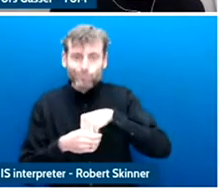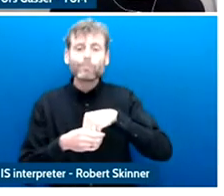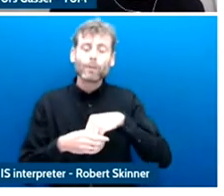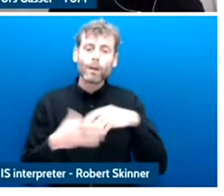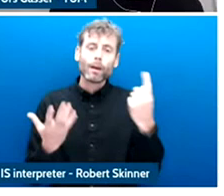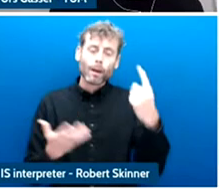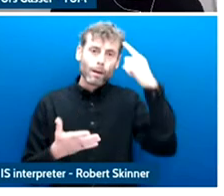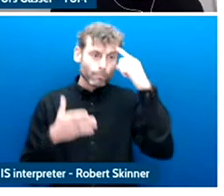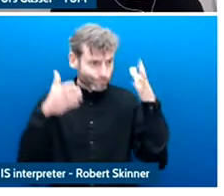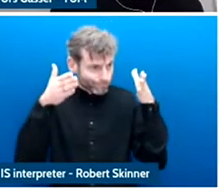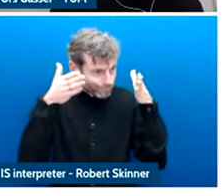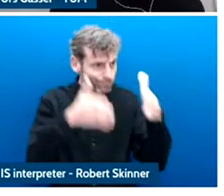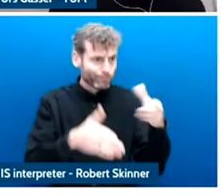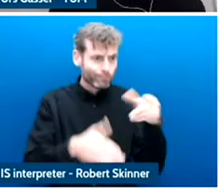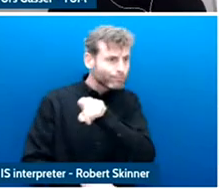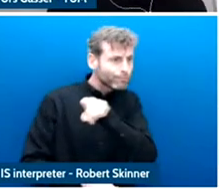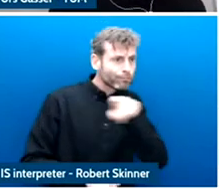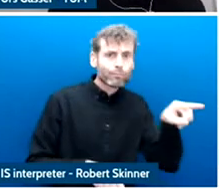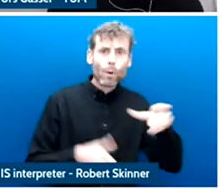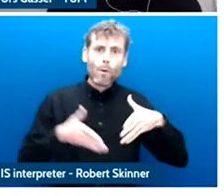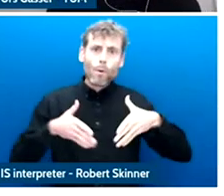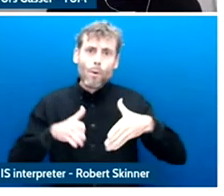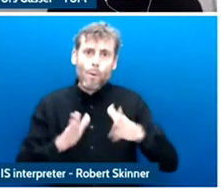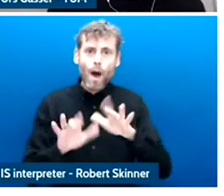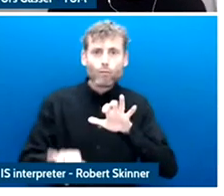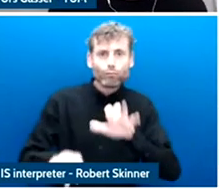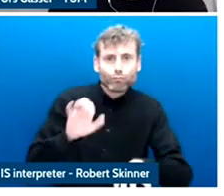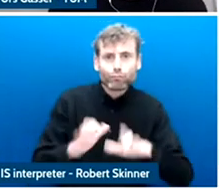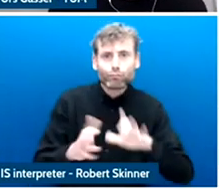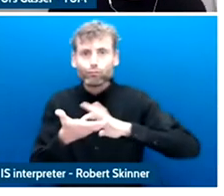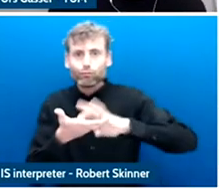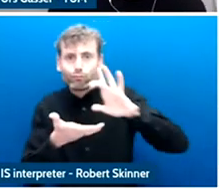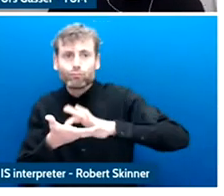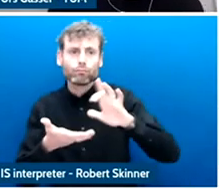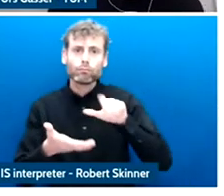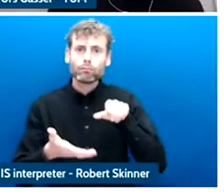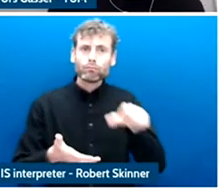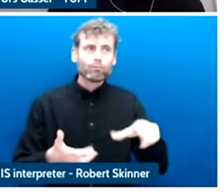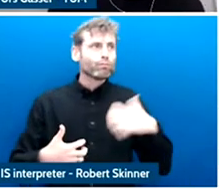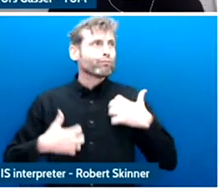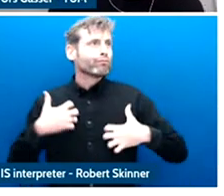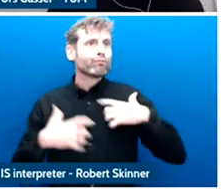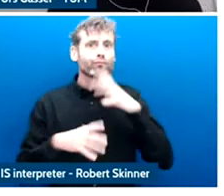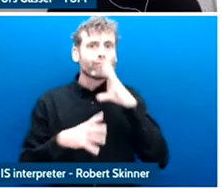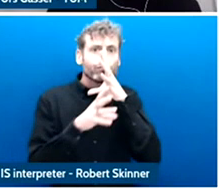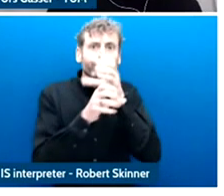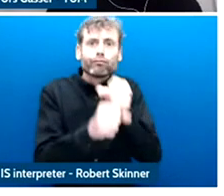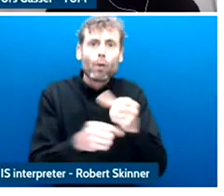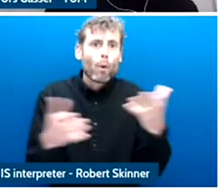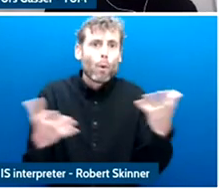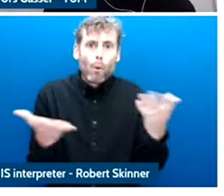need to understand what youth want. When they engage with us.